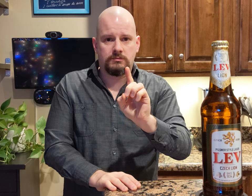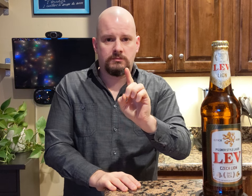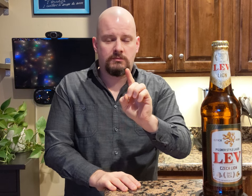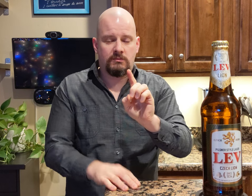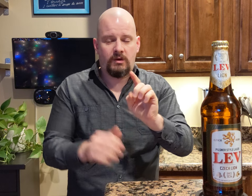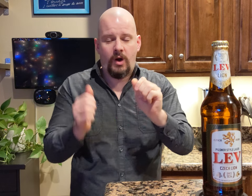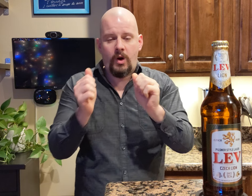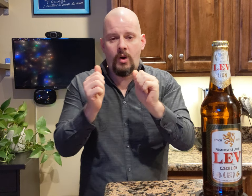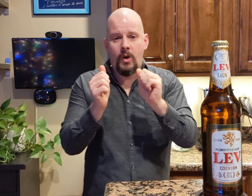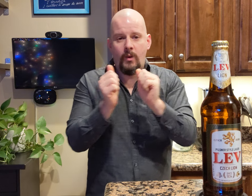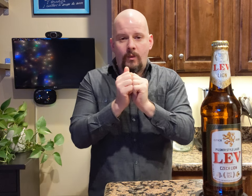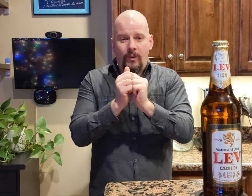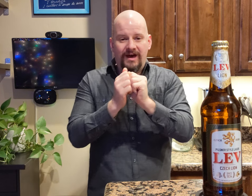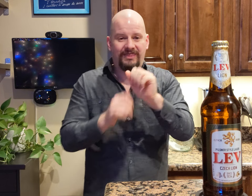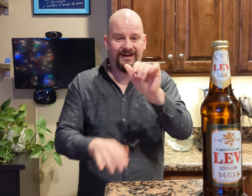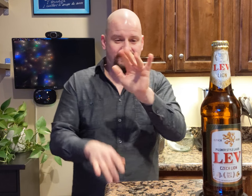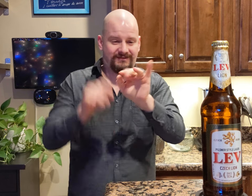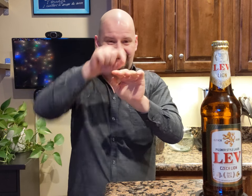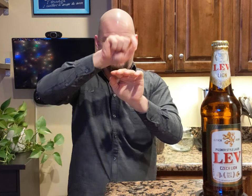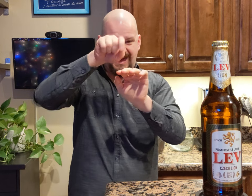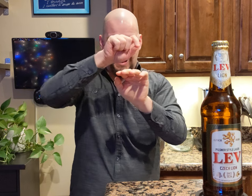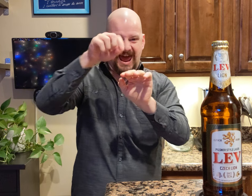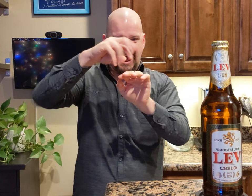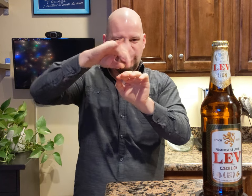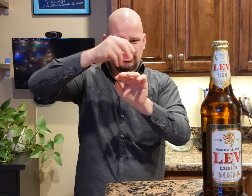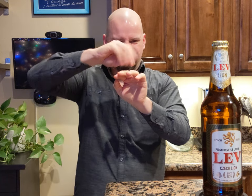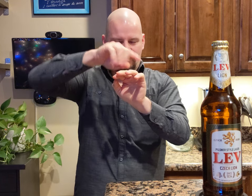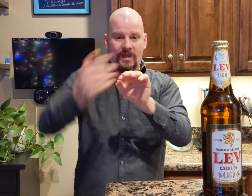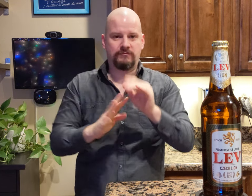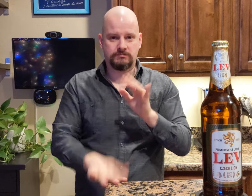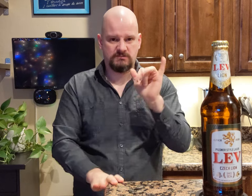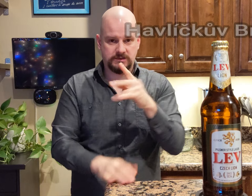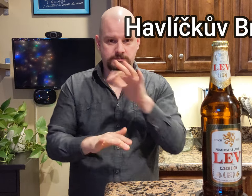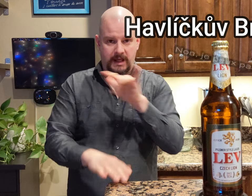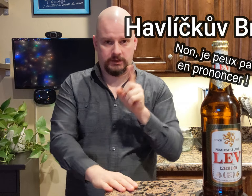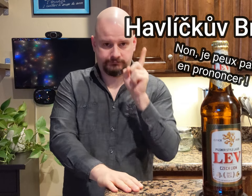With those accents above the letters and that's how you spell it.